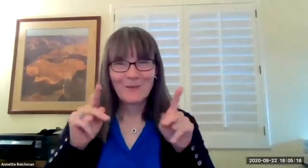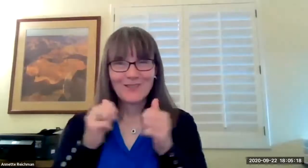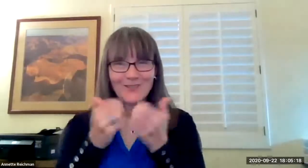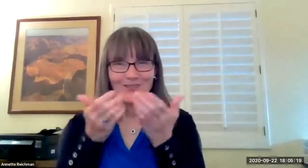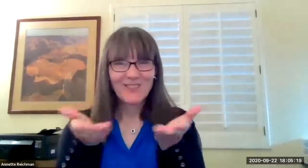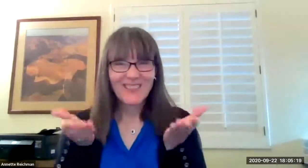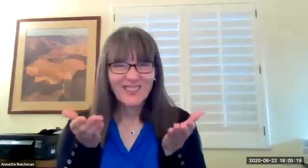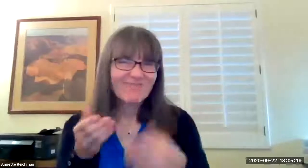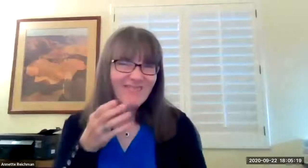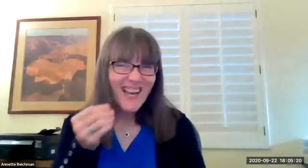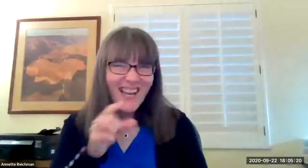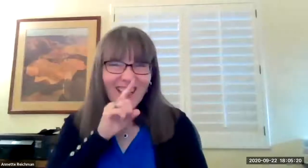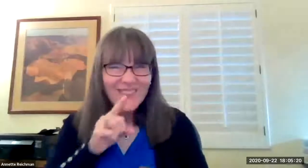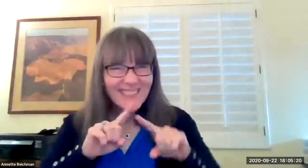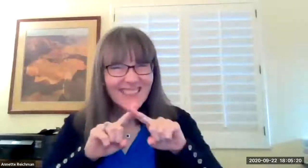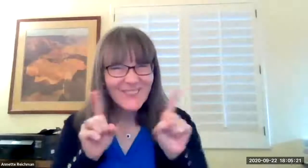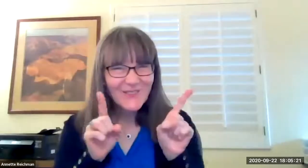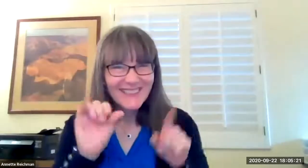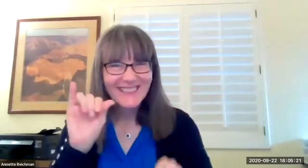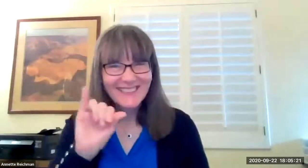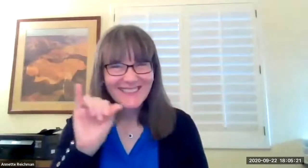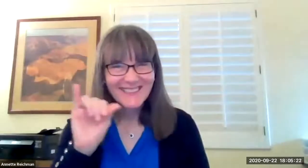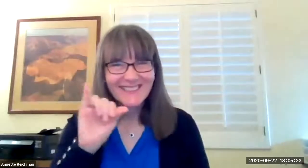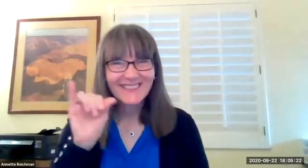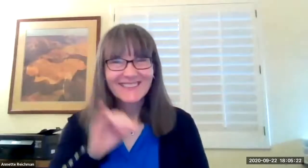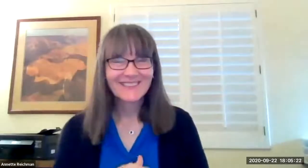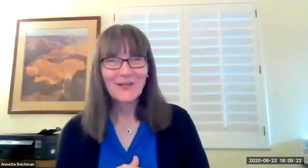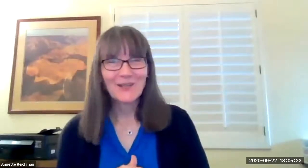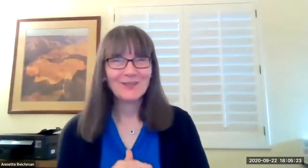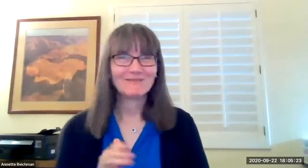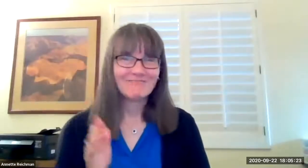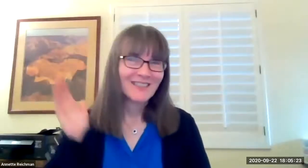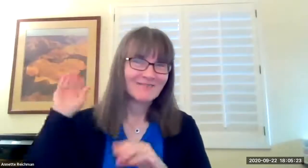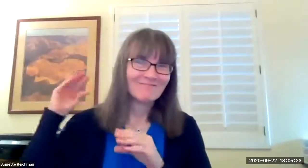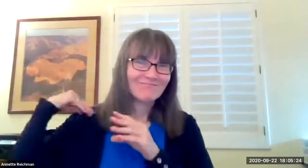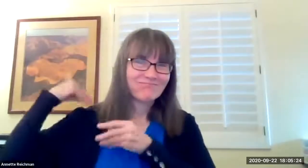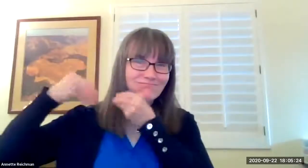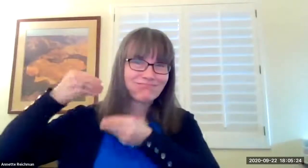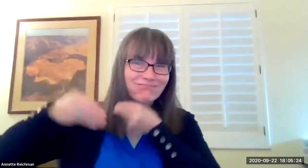it's really cool to have this opportunity to be with you